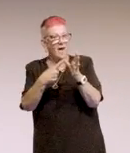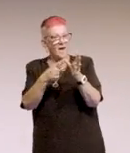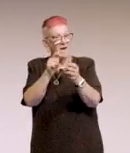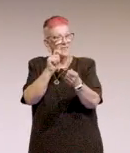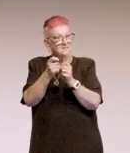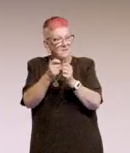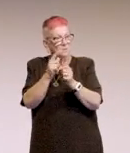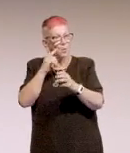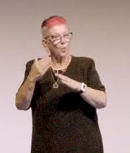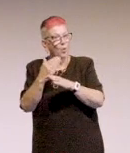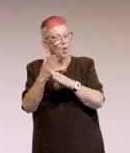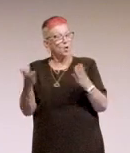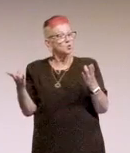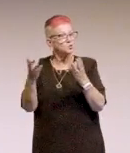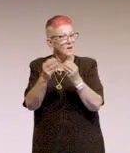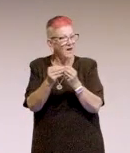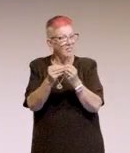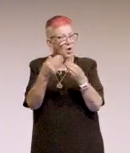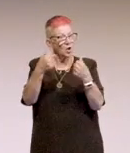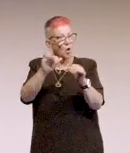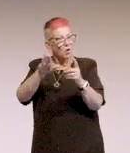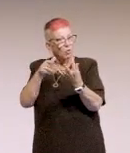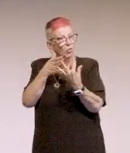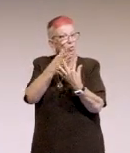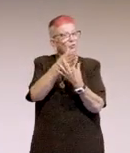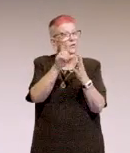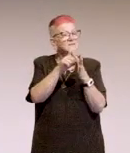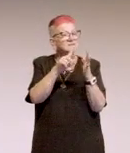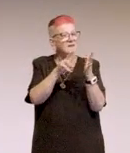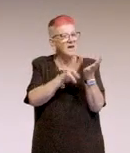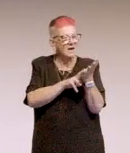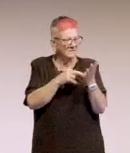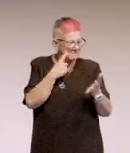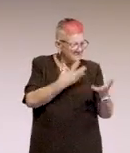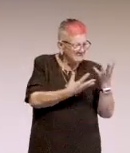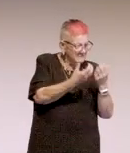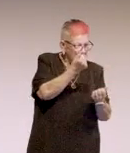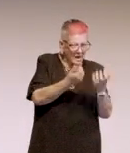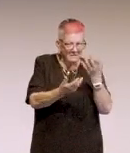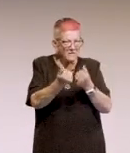and go through them, the devs, we pick up what's incorrect with the development, they go back.